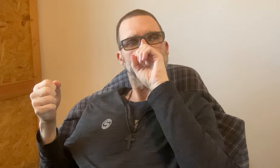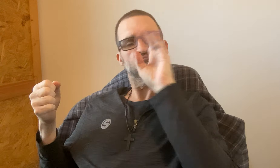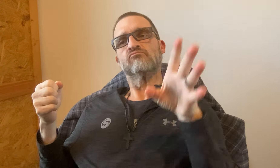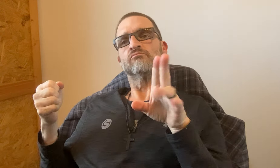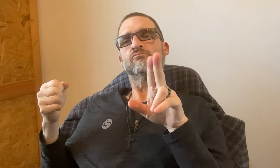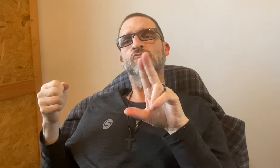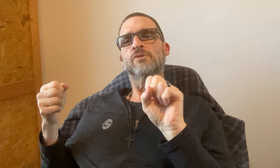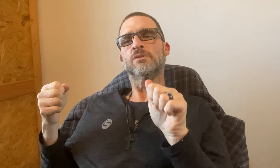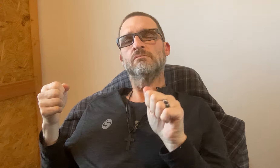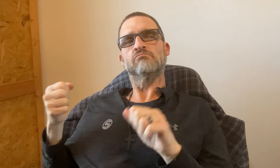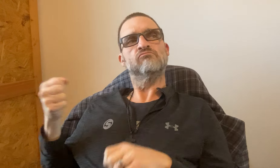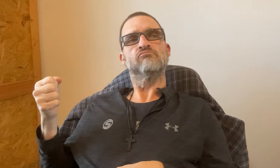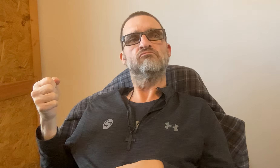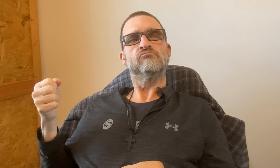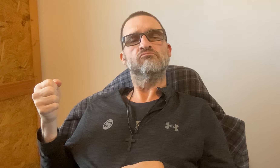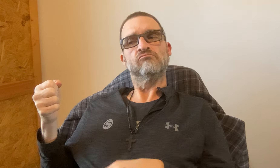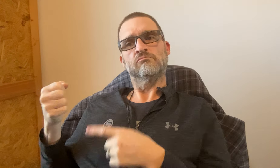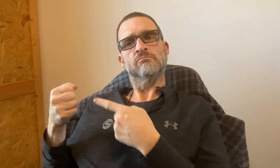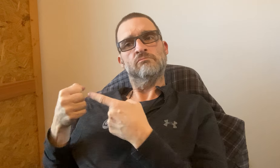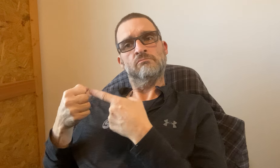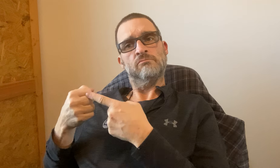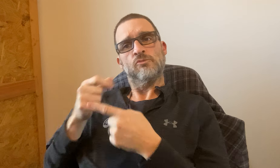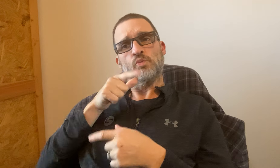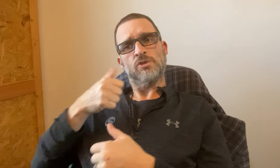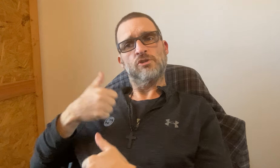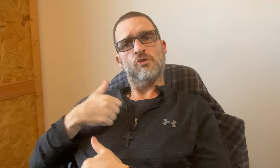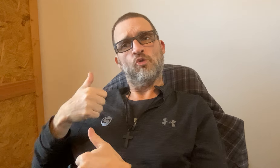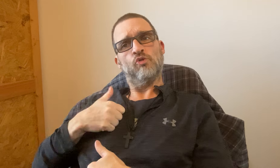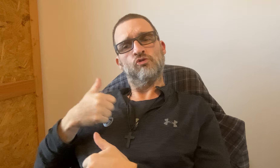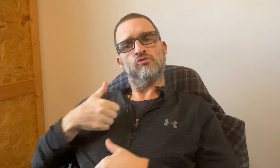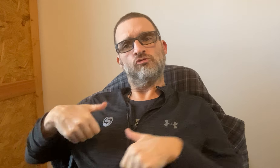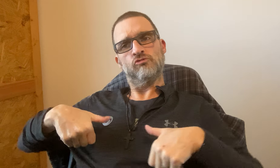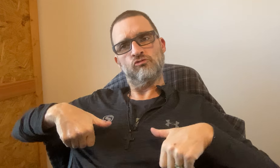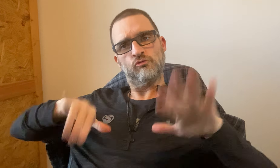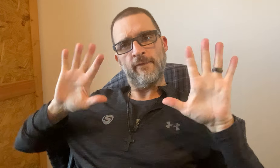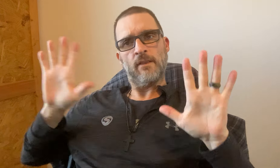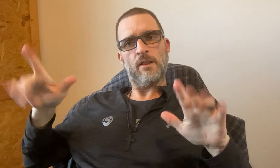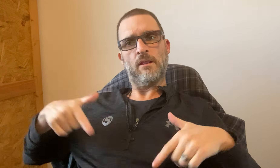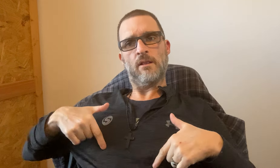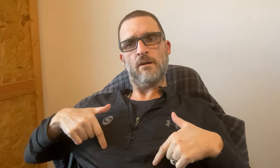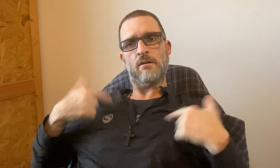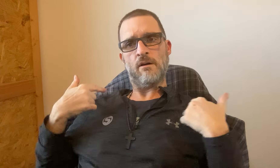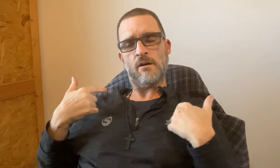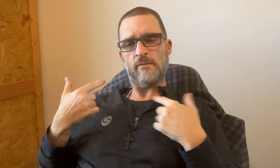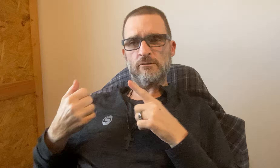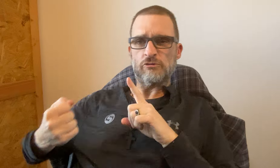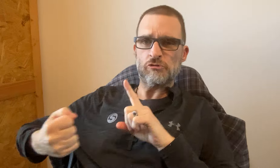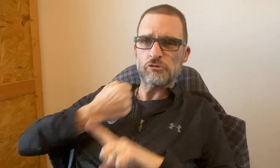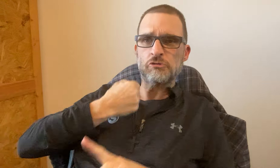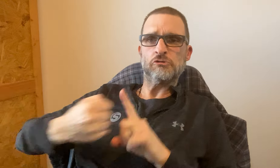and keep them in prison in spite against the USA. Those people who are soliders who surrendered their lives